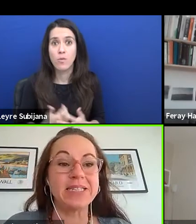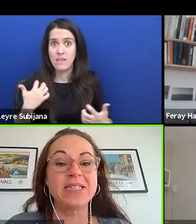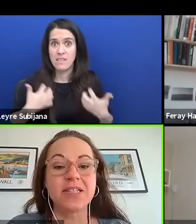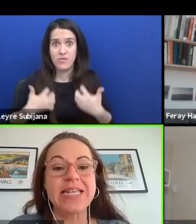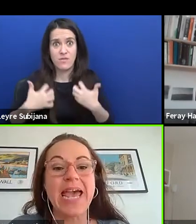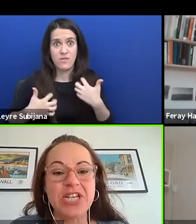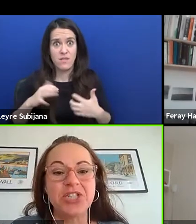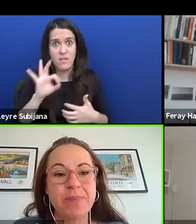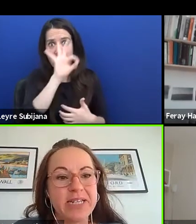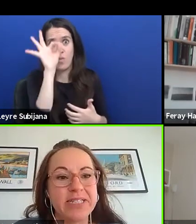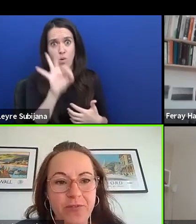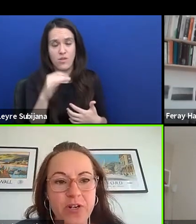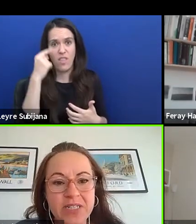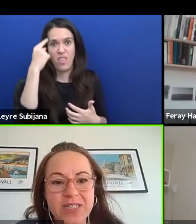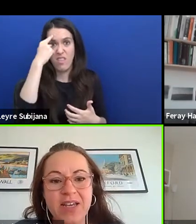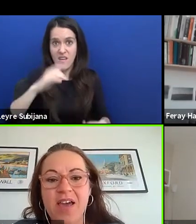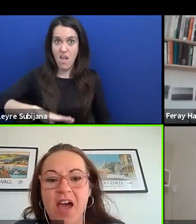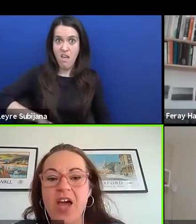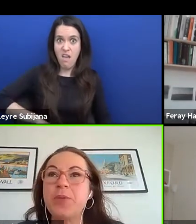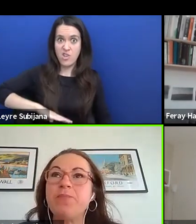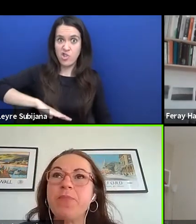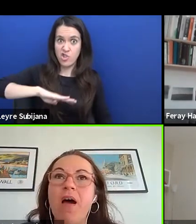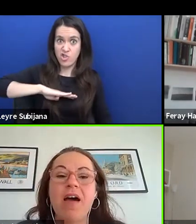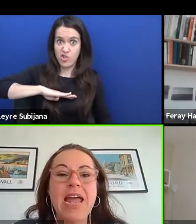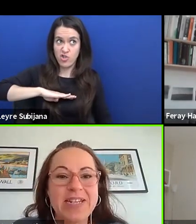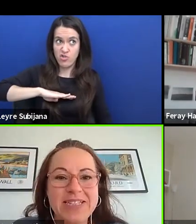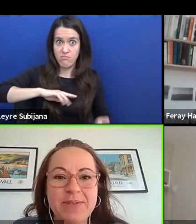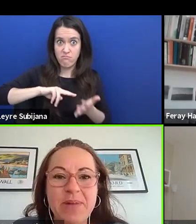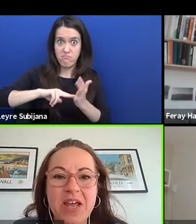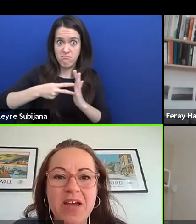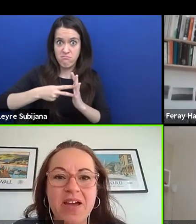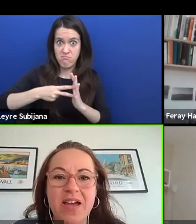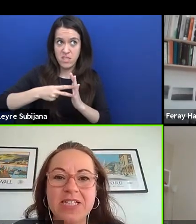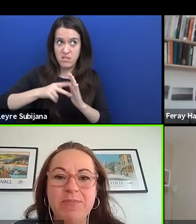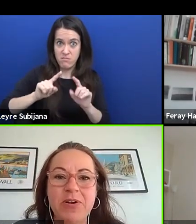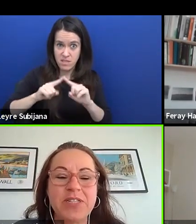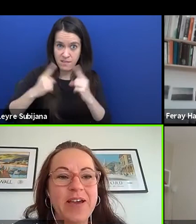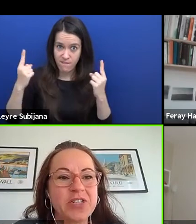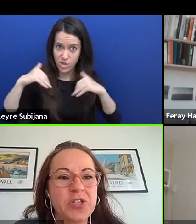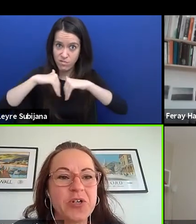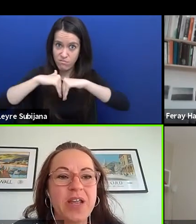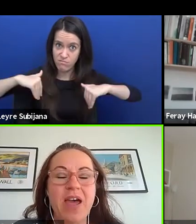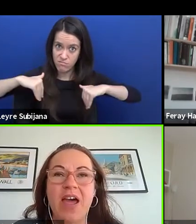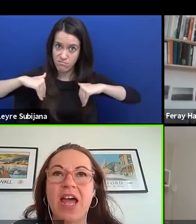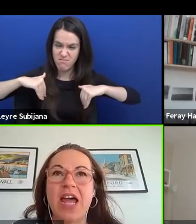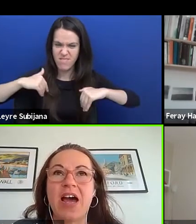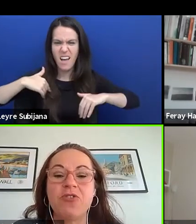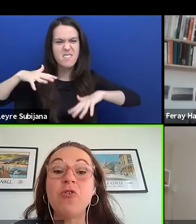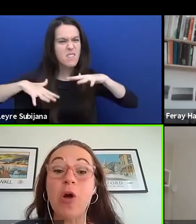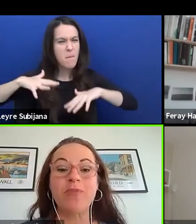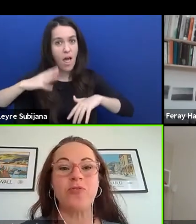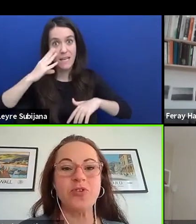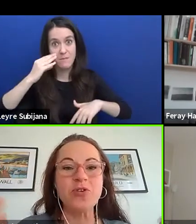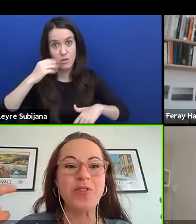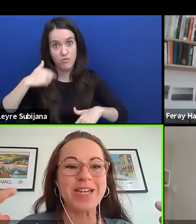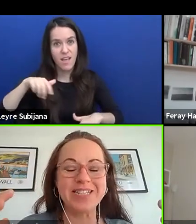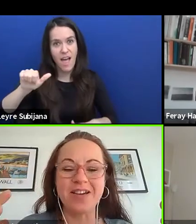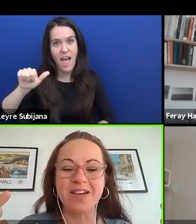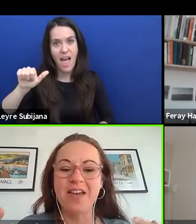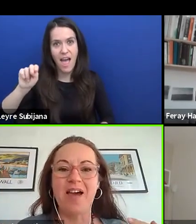is does age make a difference? I had a similar experience of Anton. I grew up through youth theatre.